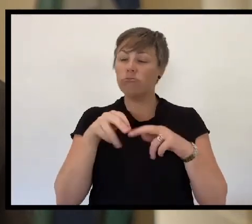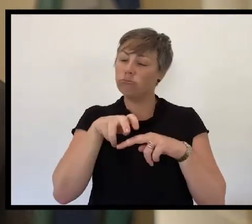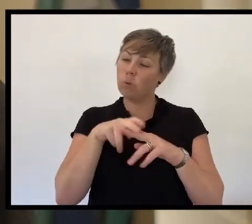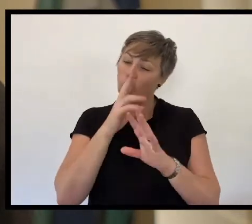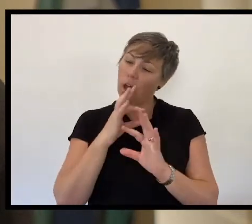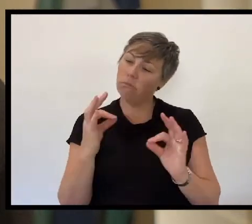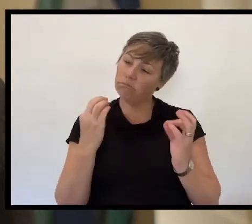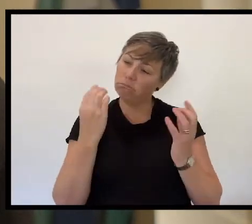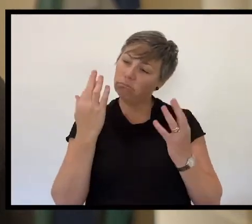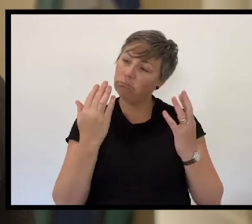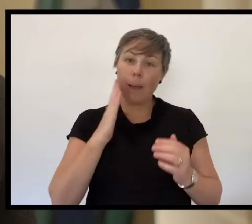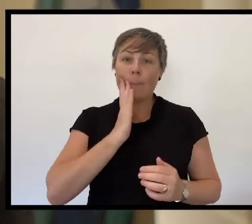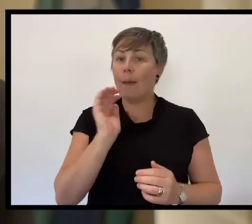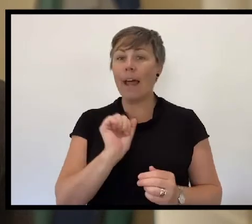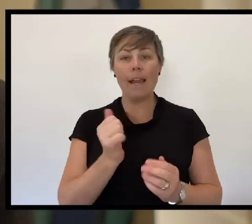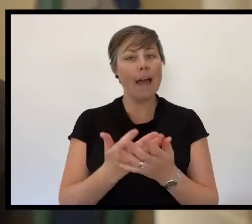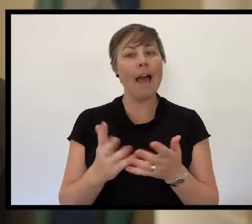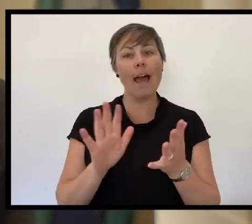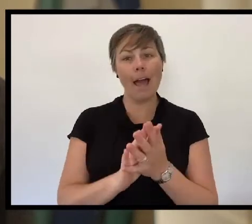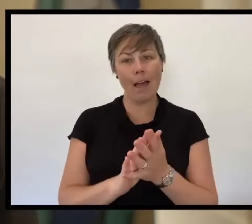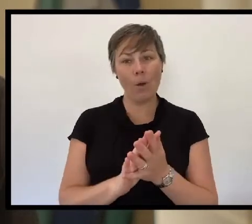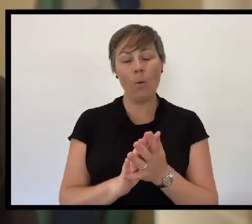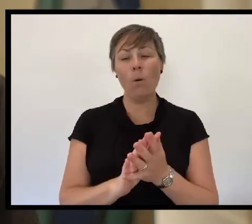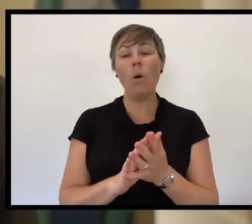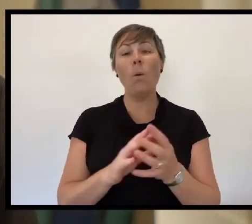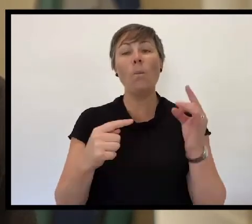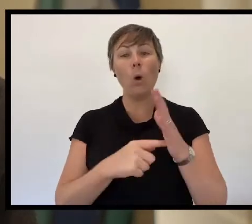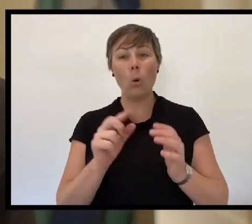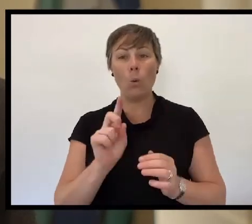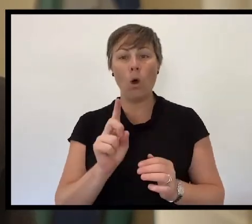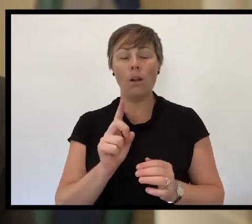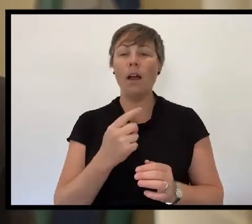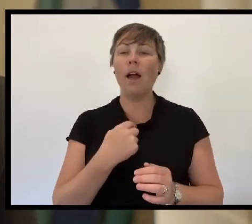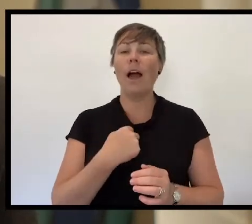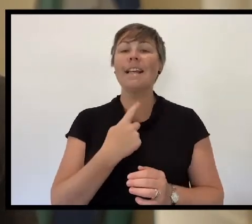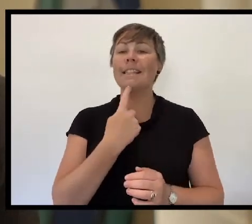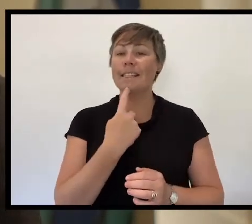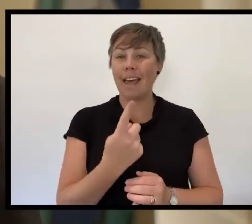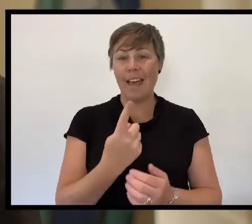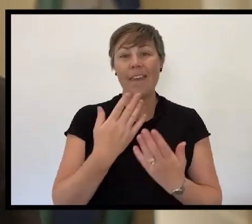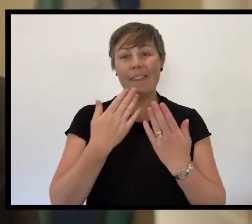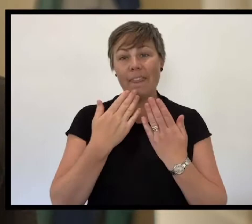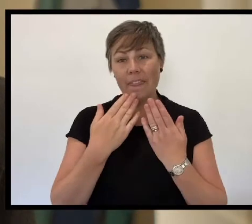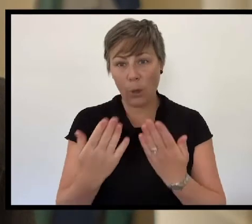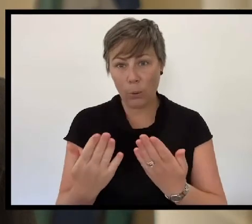In all or in any of those ways we say ‘Thank You’. 'Thank you' to each one who served